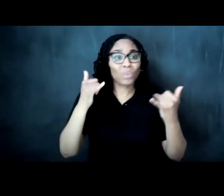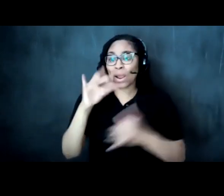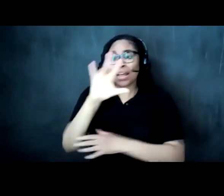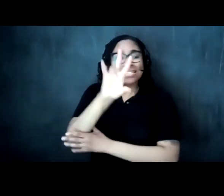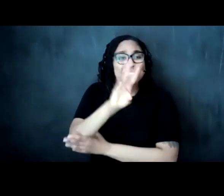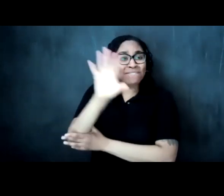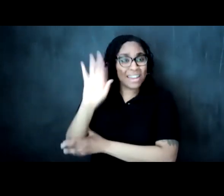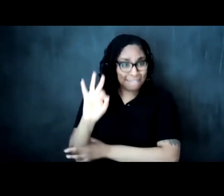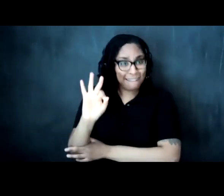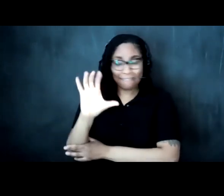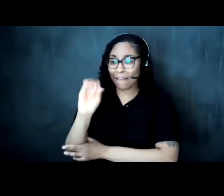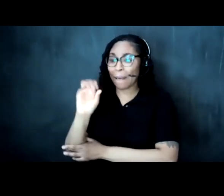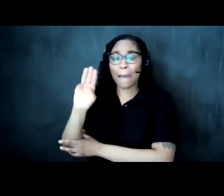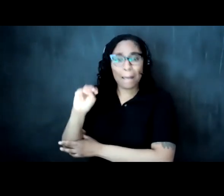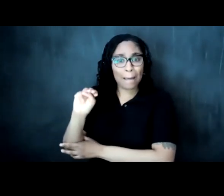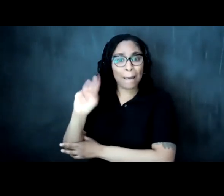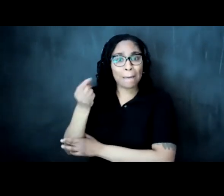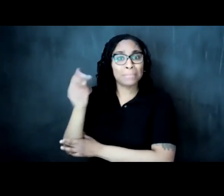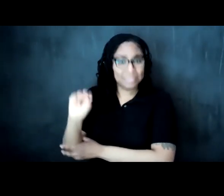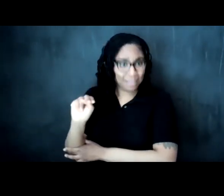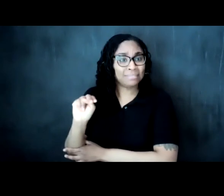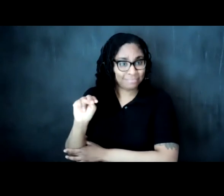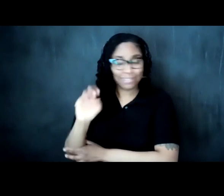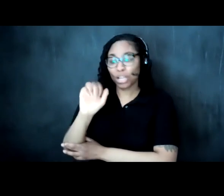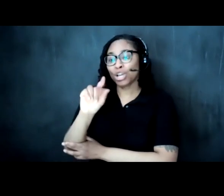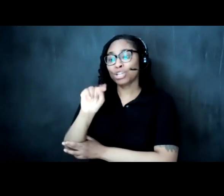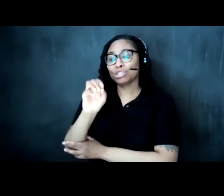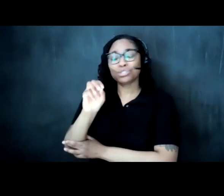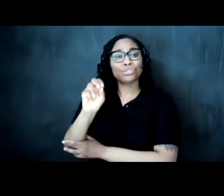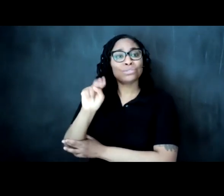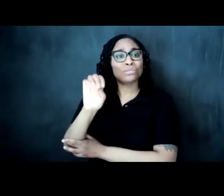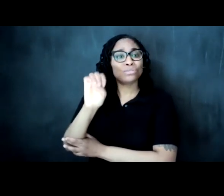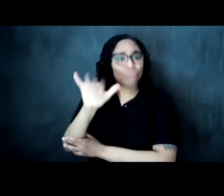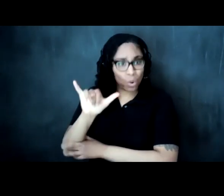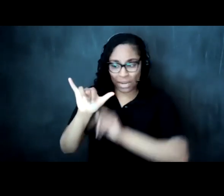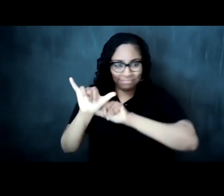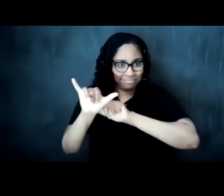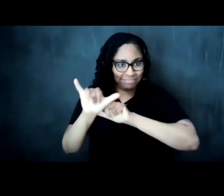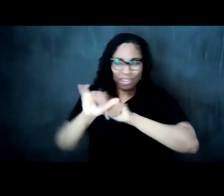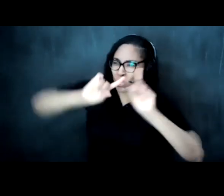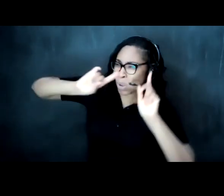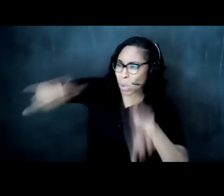i'm i'm speaking i'm in chicago language right stony right and literally see and and feel and